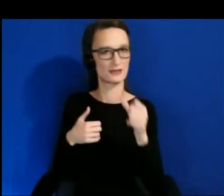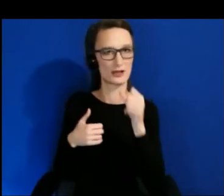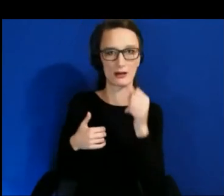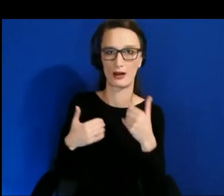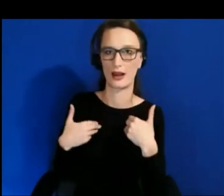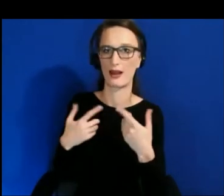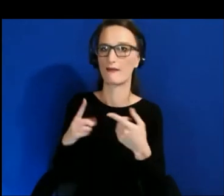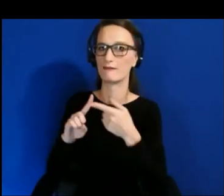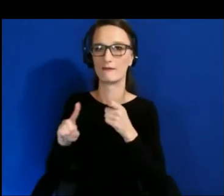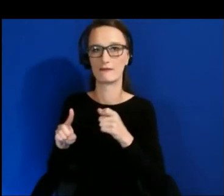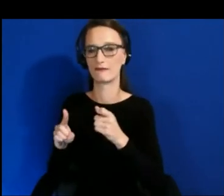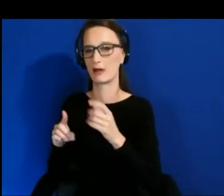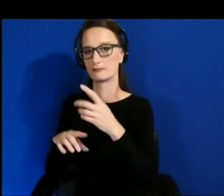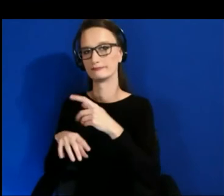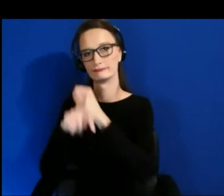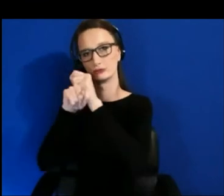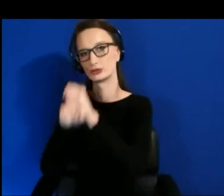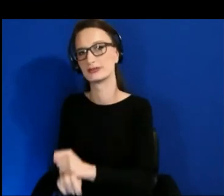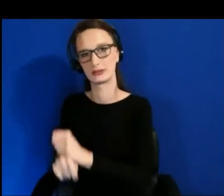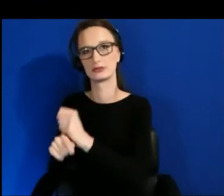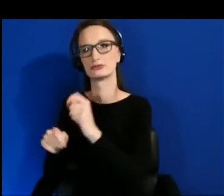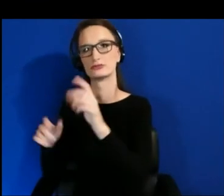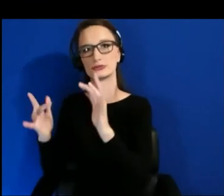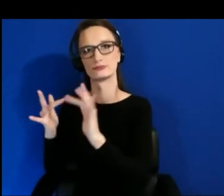I like to give a huge plus one to Sophia's point.